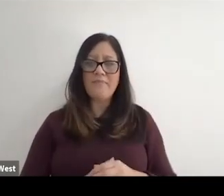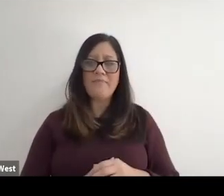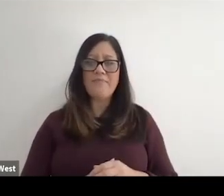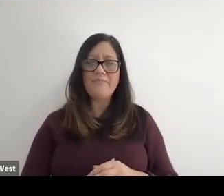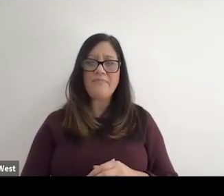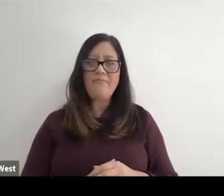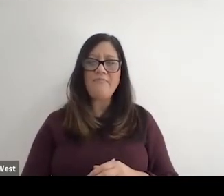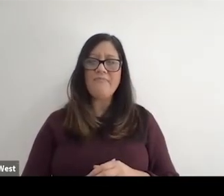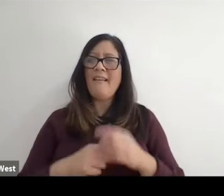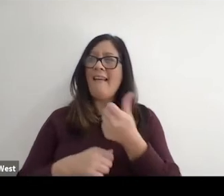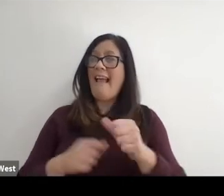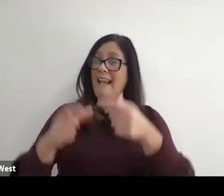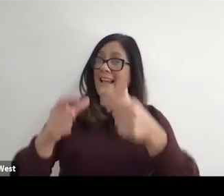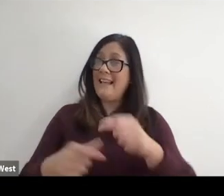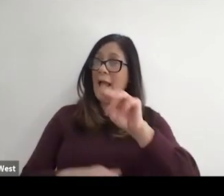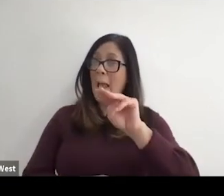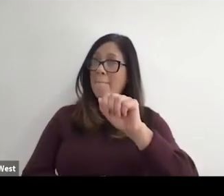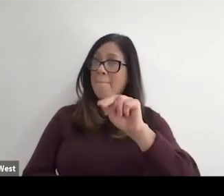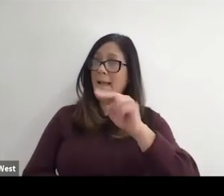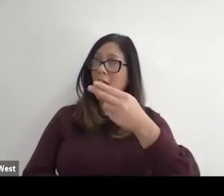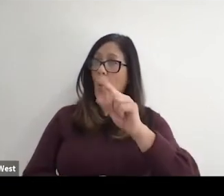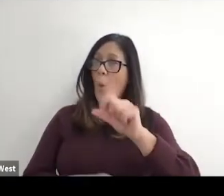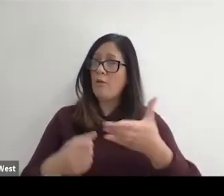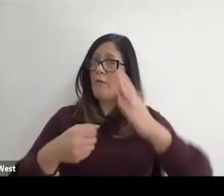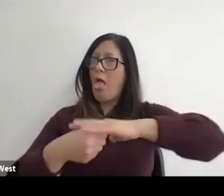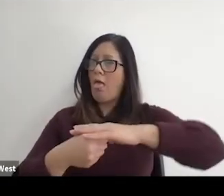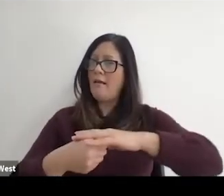there any manholes in the Lane that you had to be careful